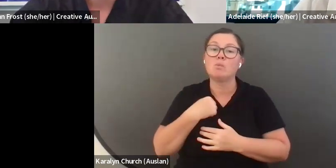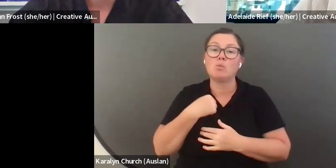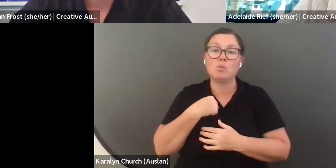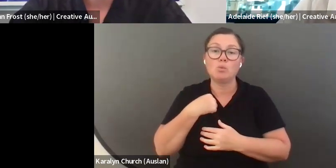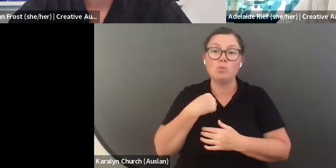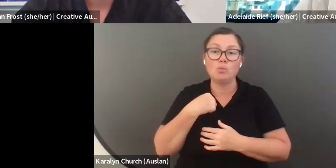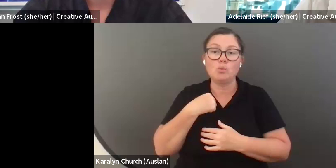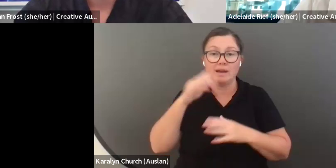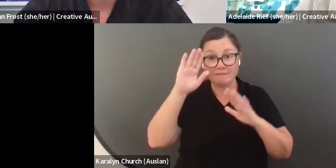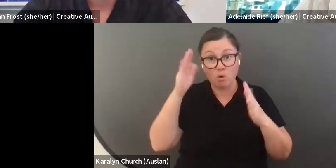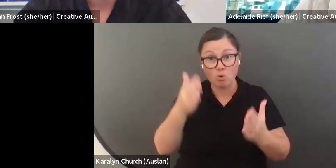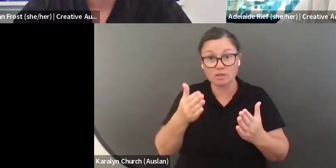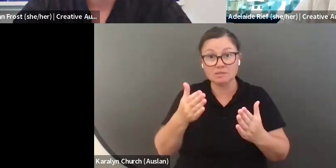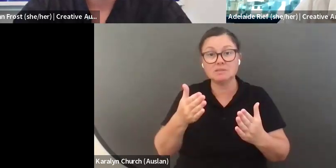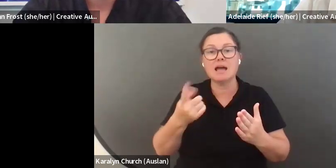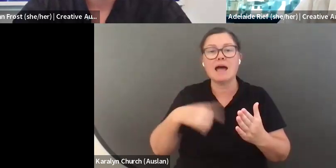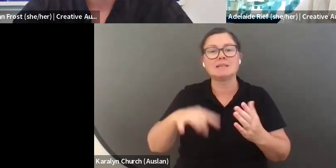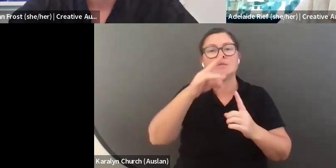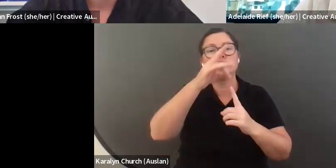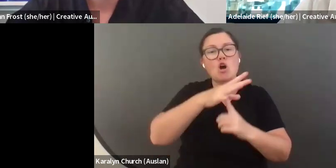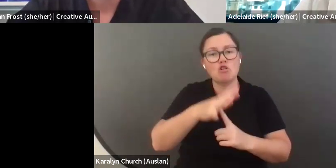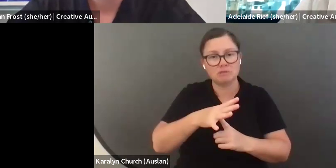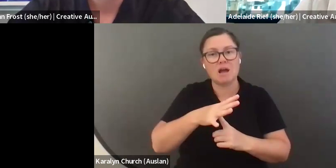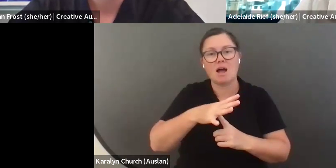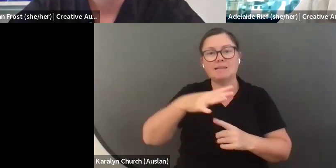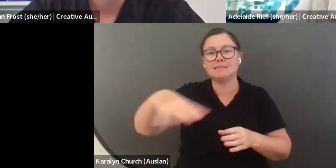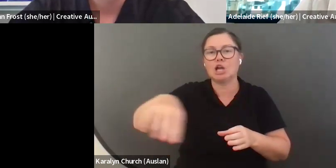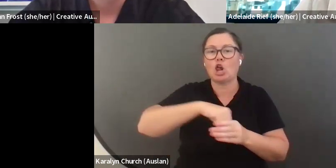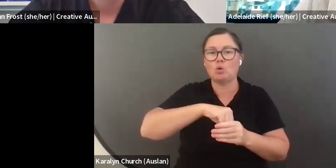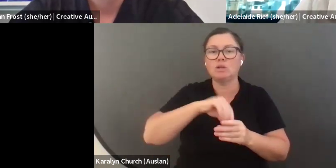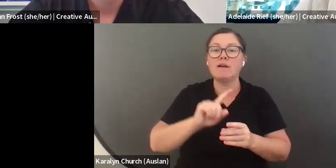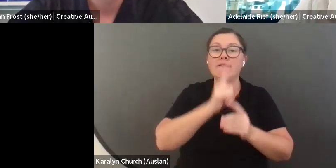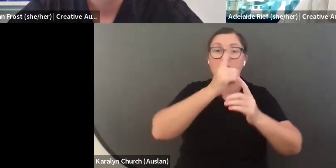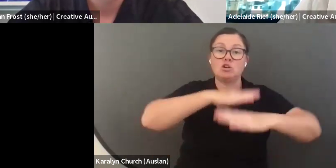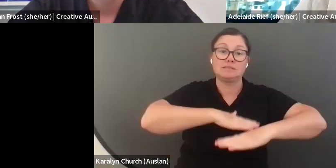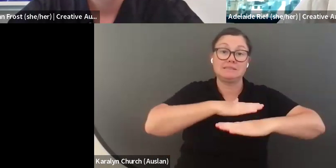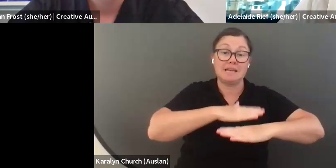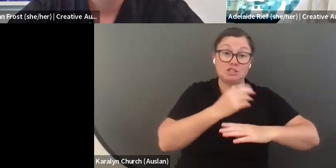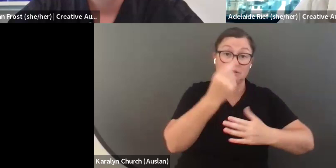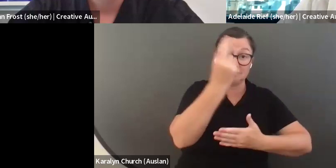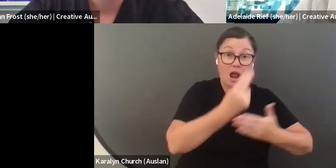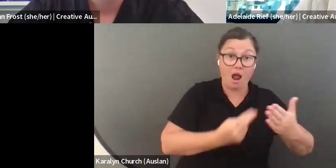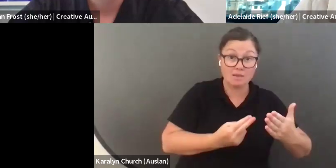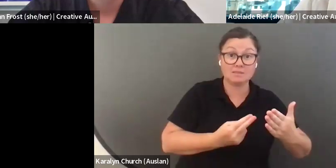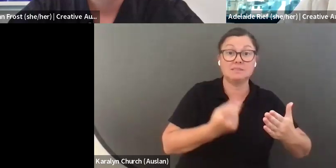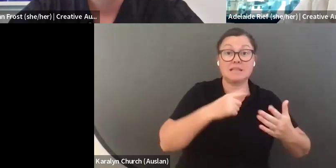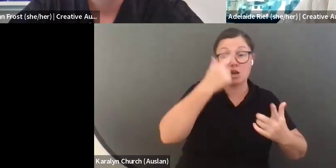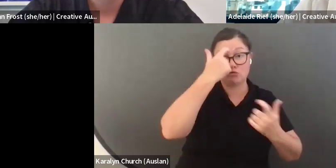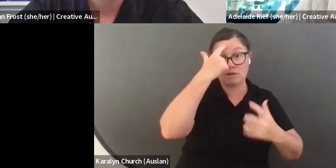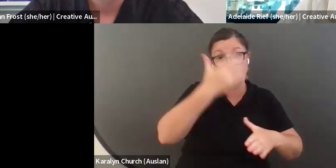and prioritise in including First Nations artist and creative workers and also deaf